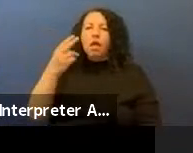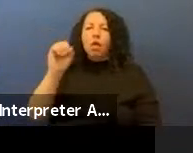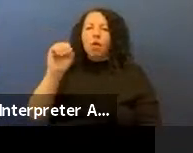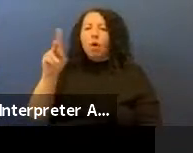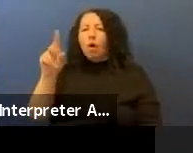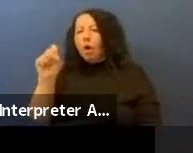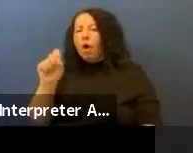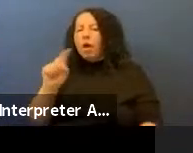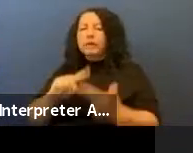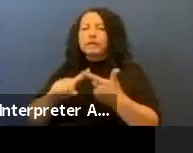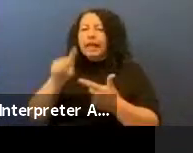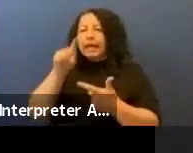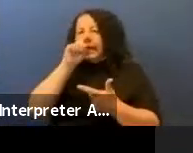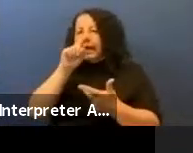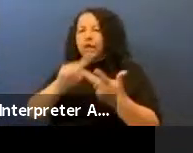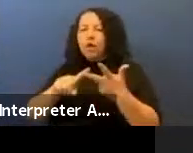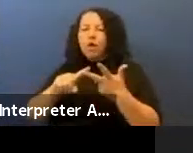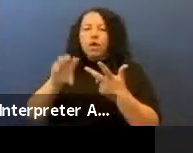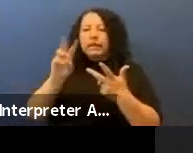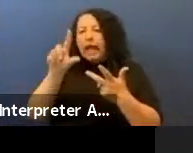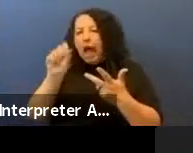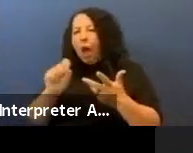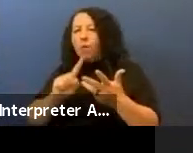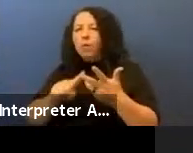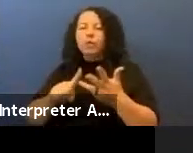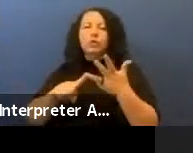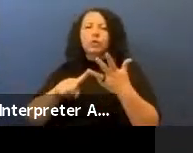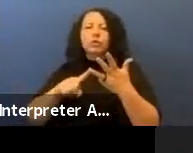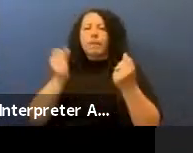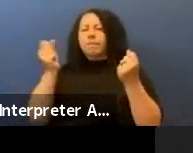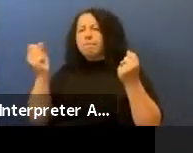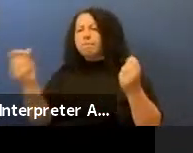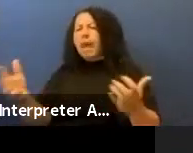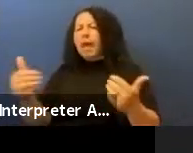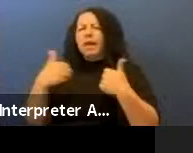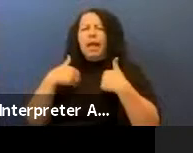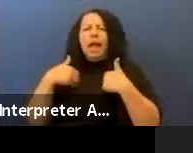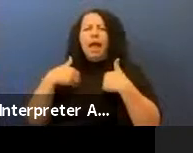stop there. Lots of animals stop there